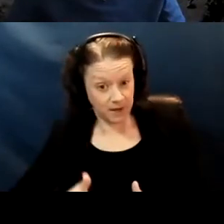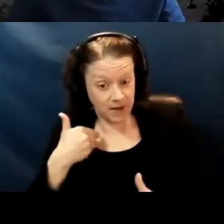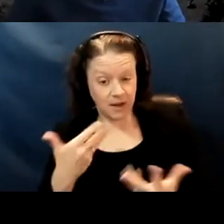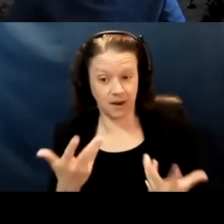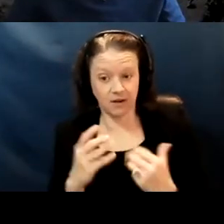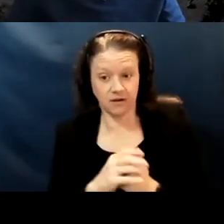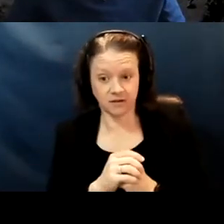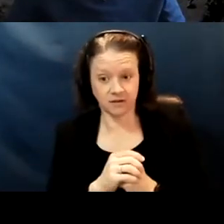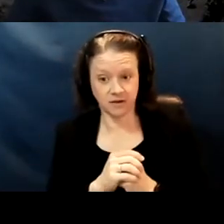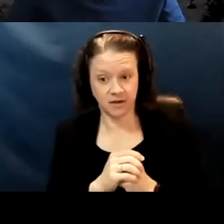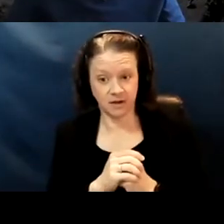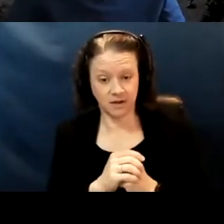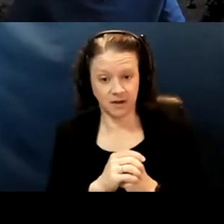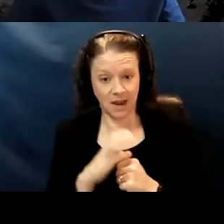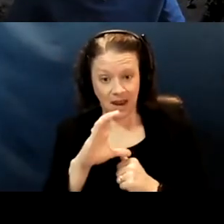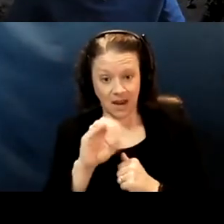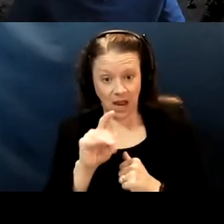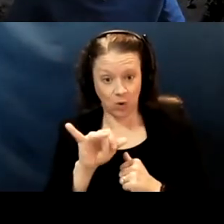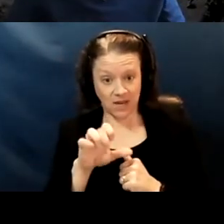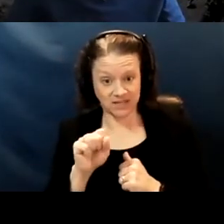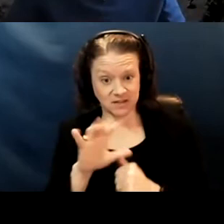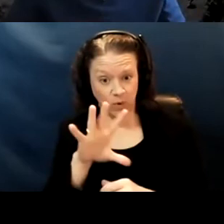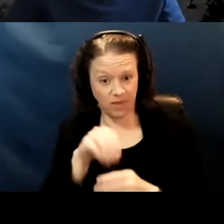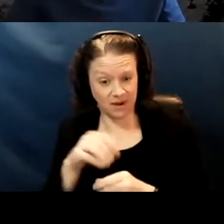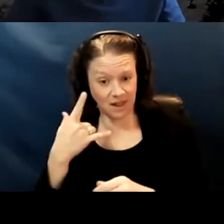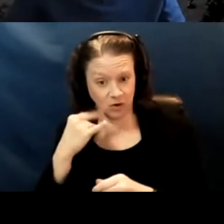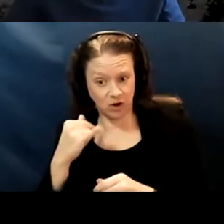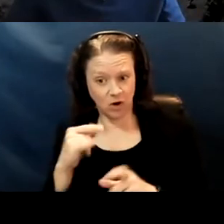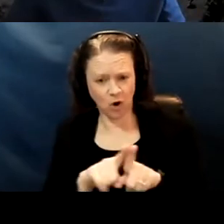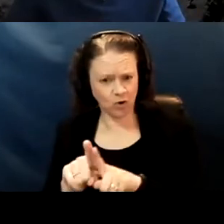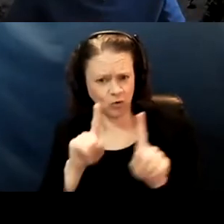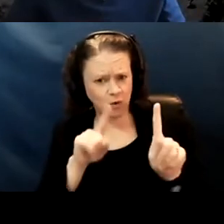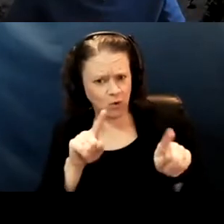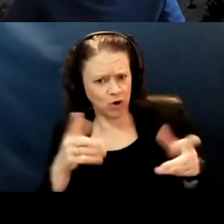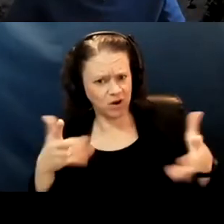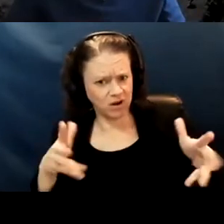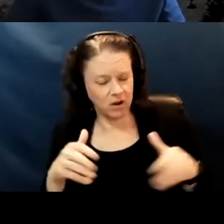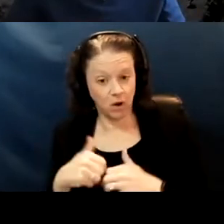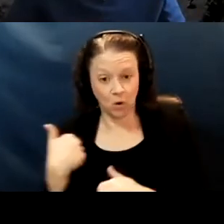you know, counties is in California are also reporting this. So for example, we know in Orange County,